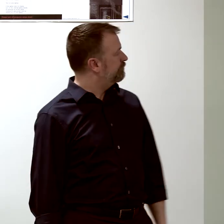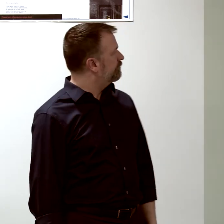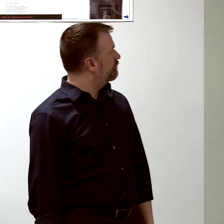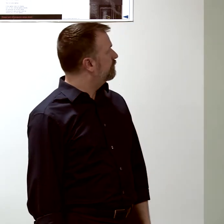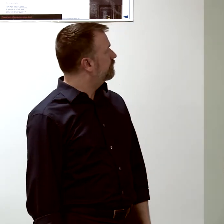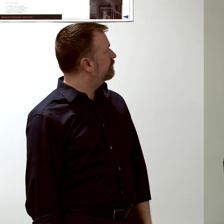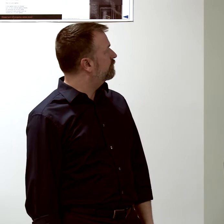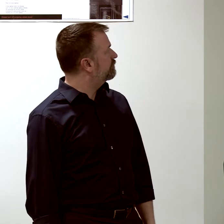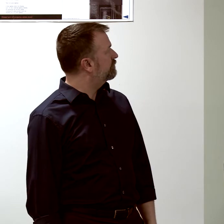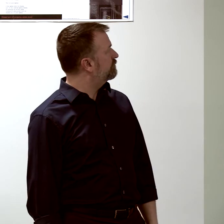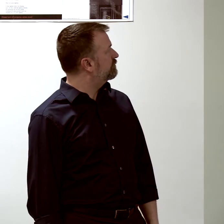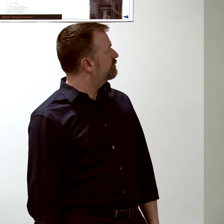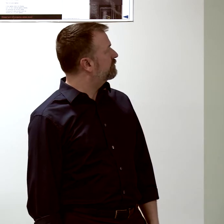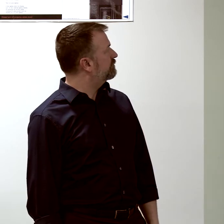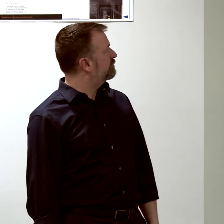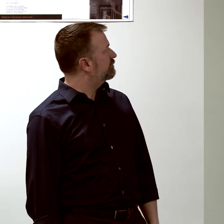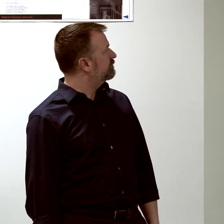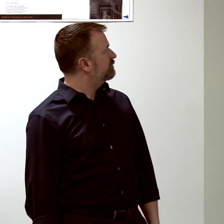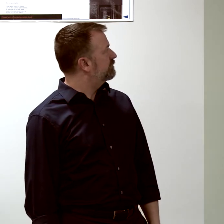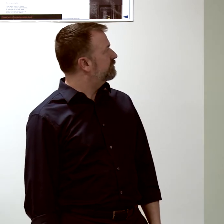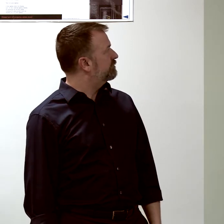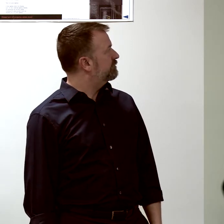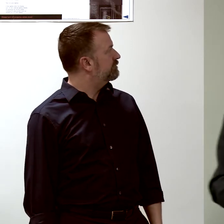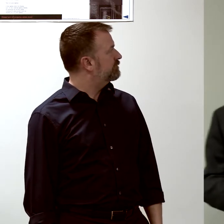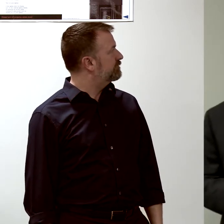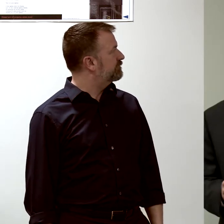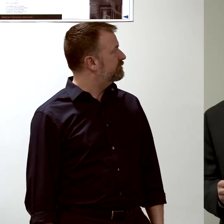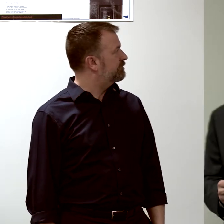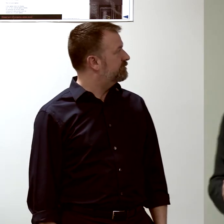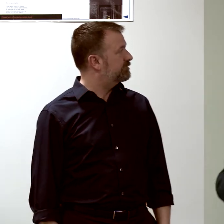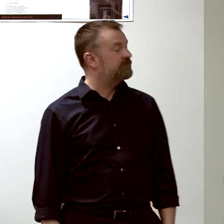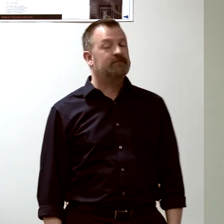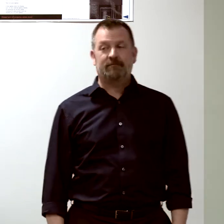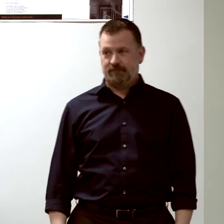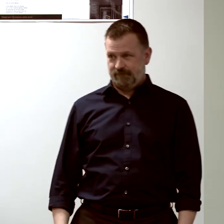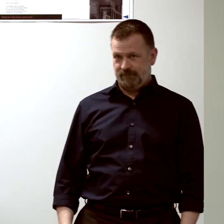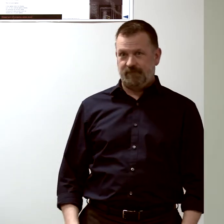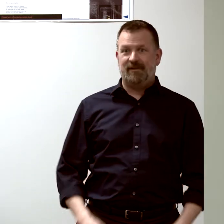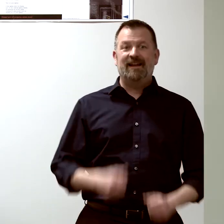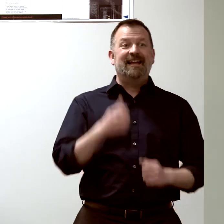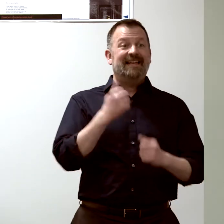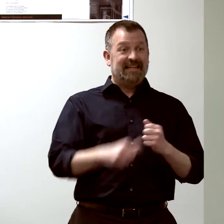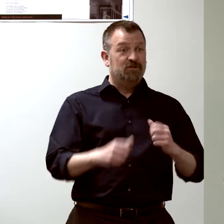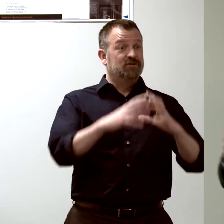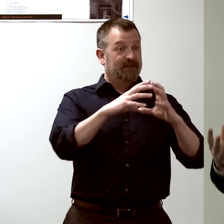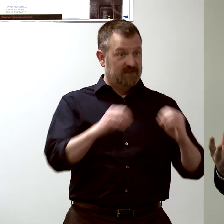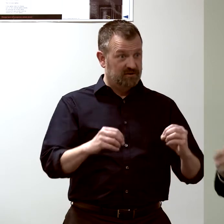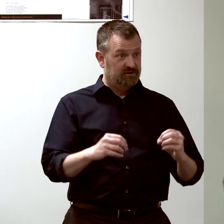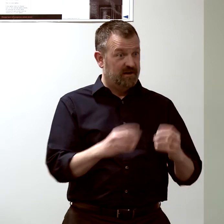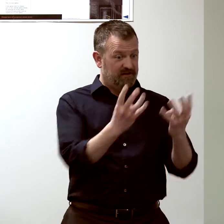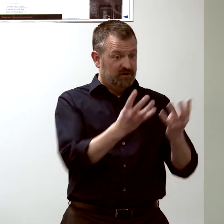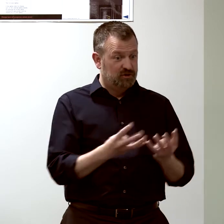and then we can analyze the genes at each of the cell divisions by sorting the cells...